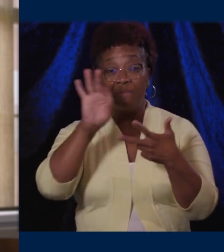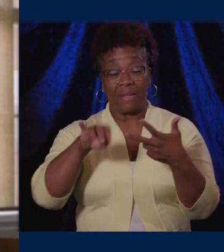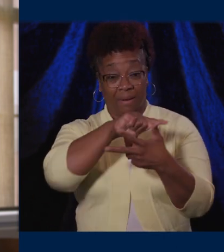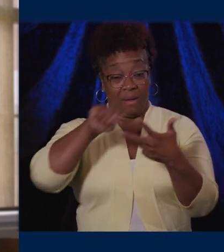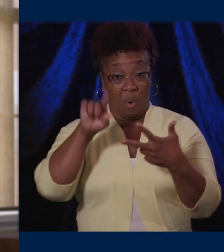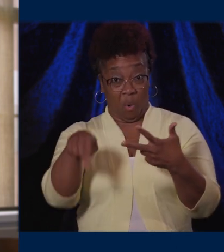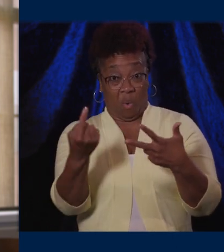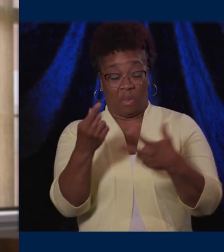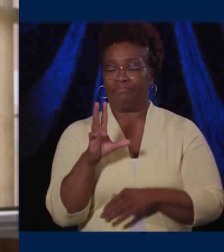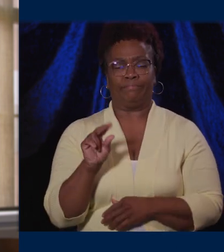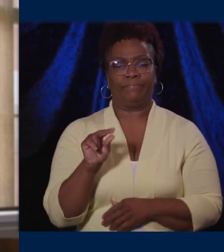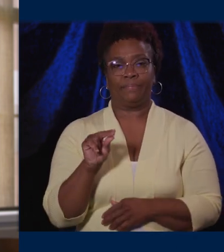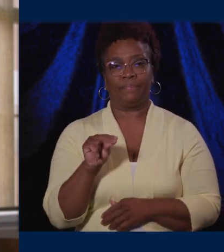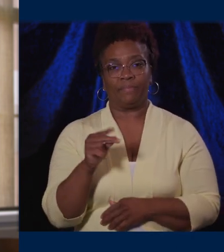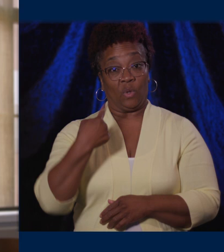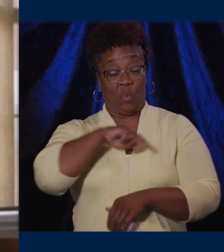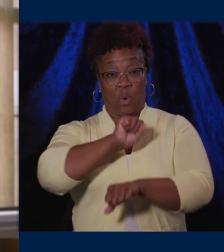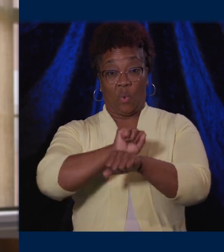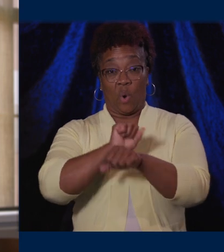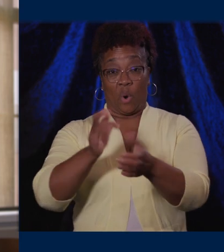So as we work toward reducing our emissions to net zero,